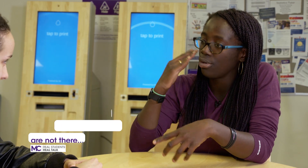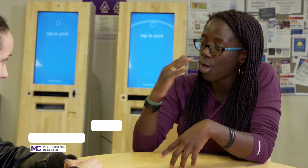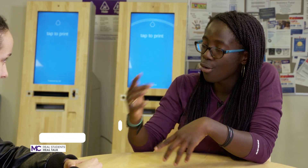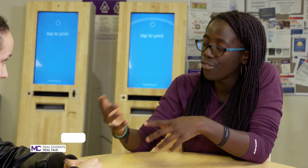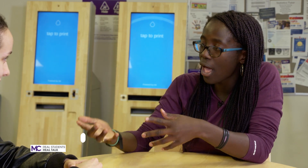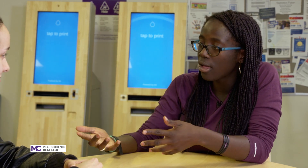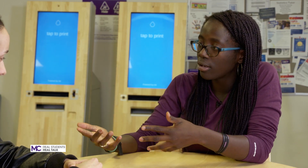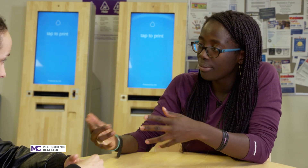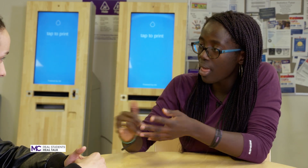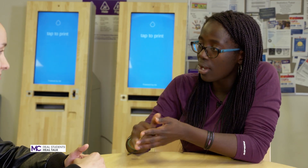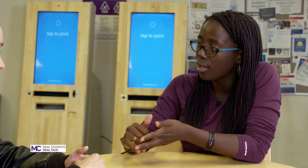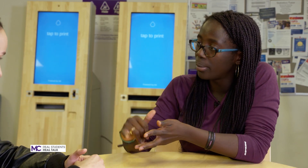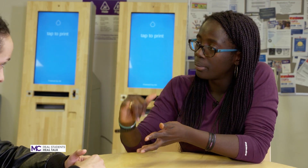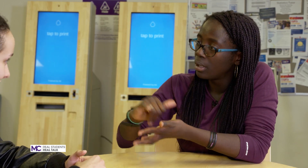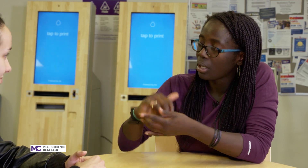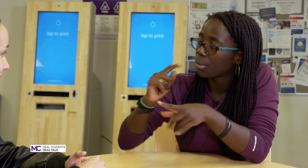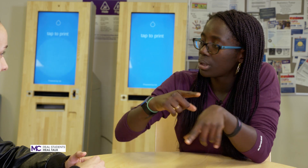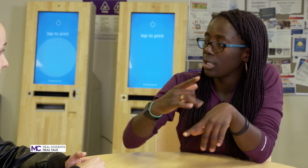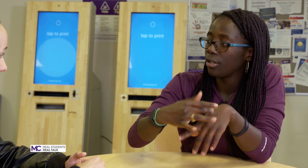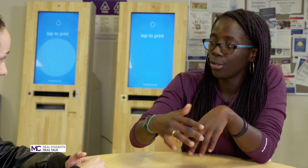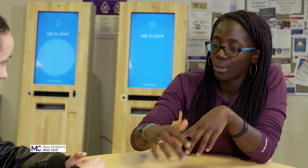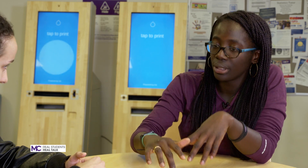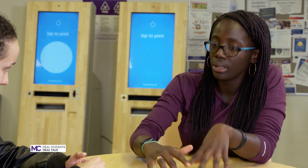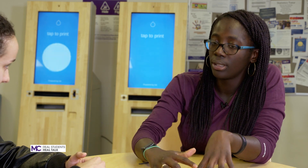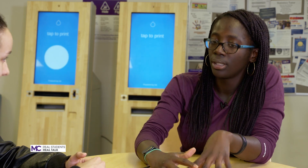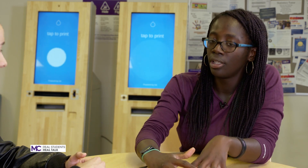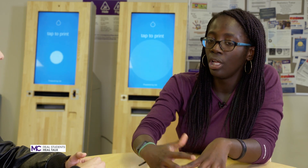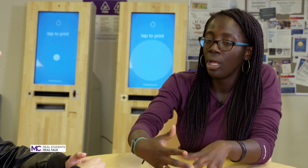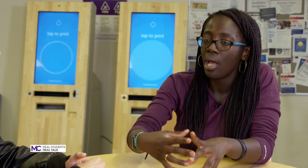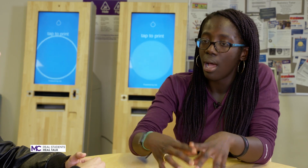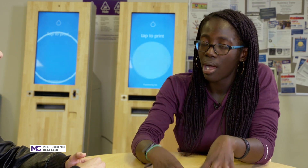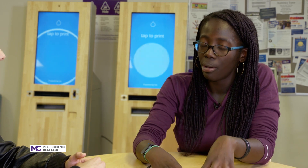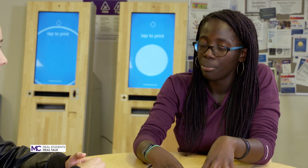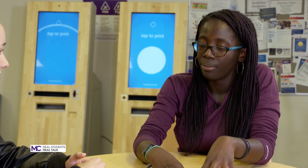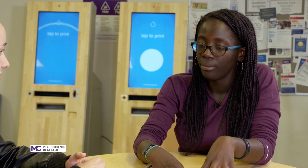know that that that I came here early